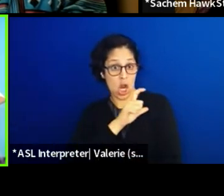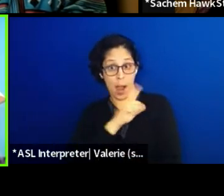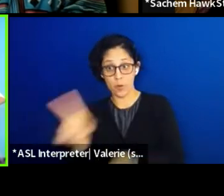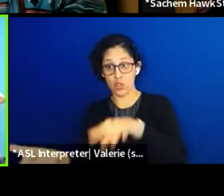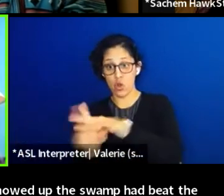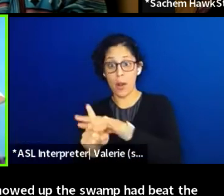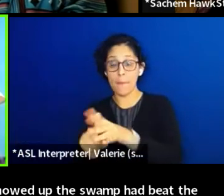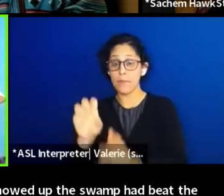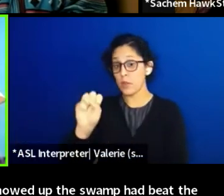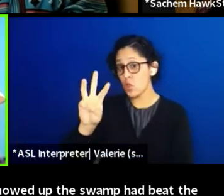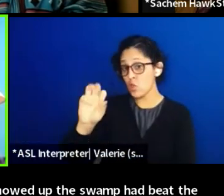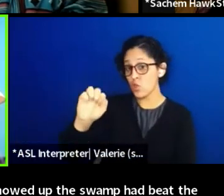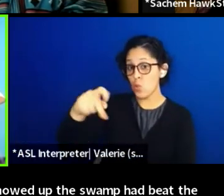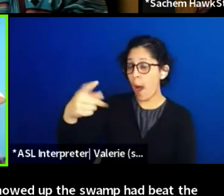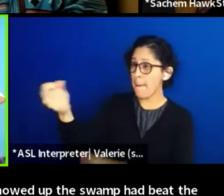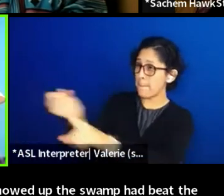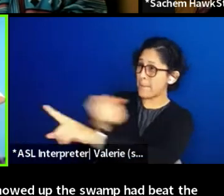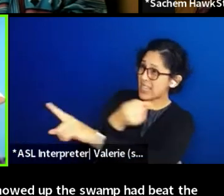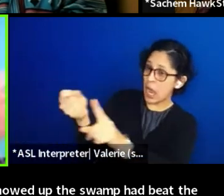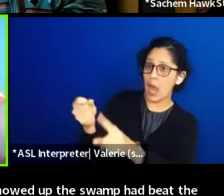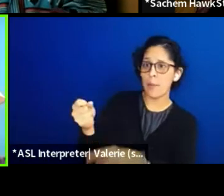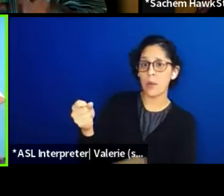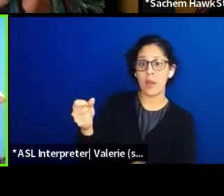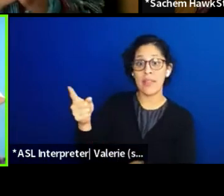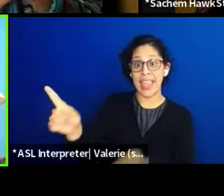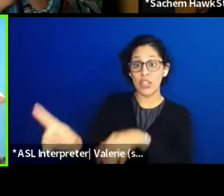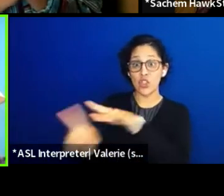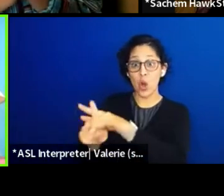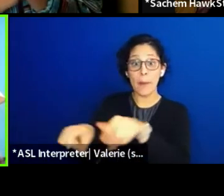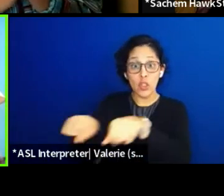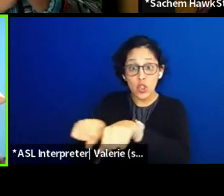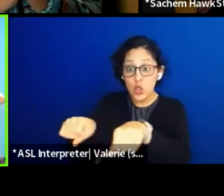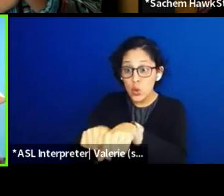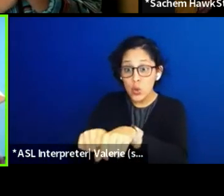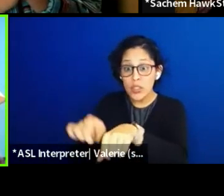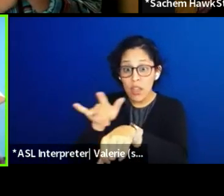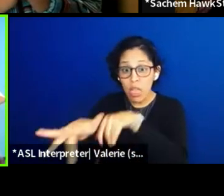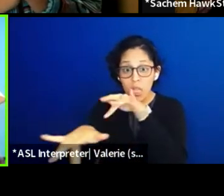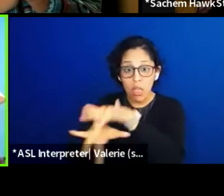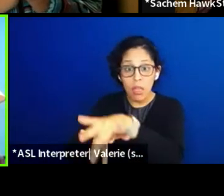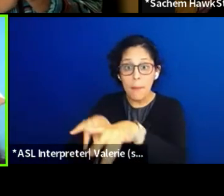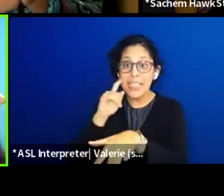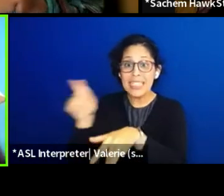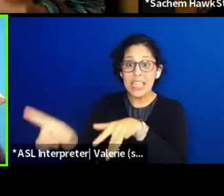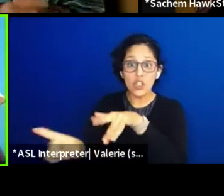They came with no shoes on, because they had lost their boots they were hot. They were stinky, we gave them water